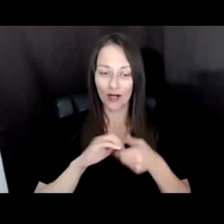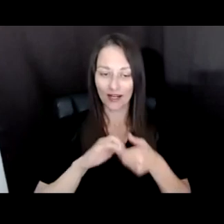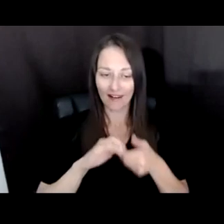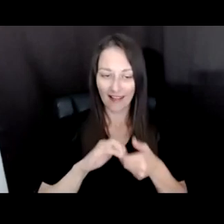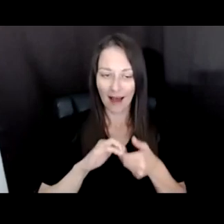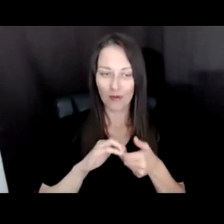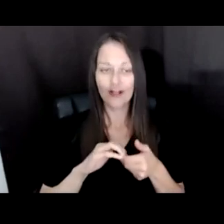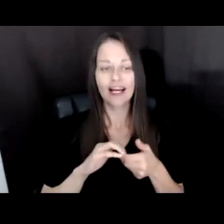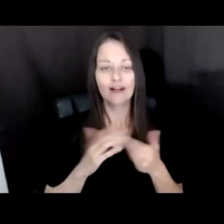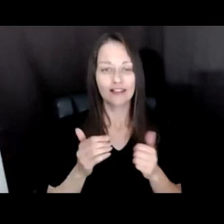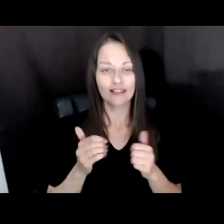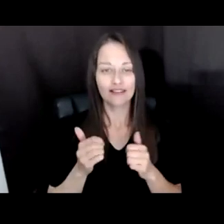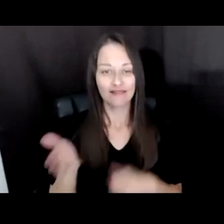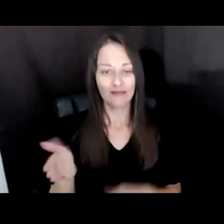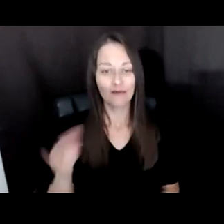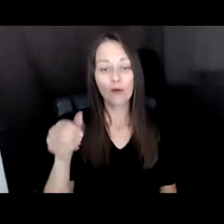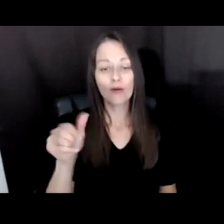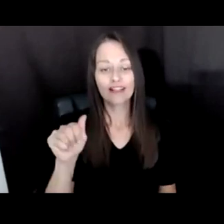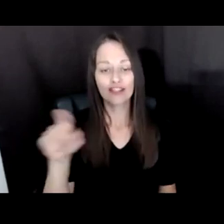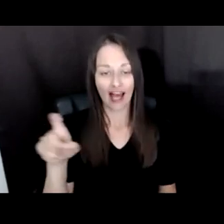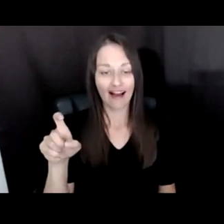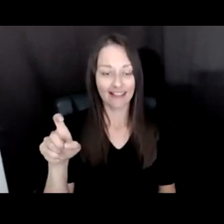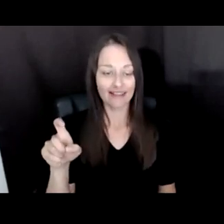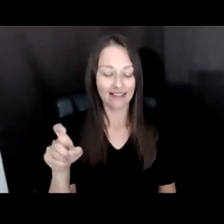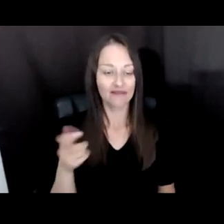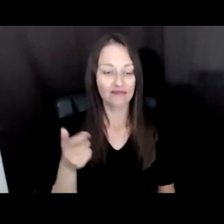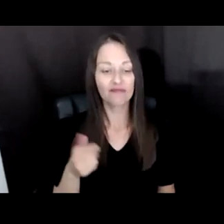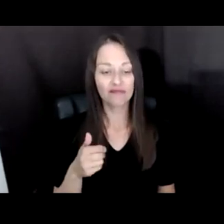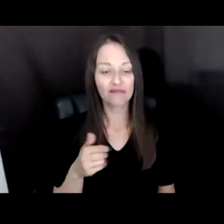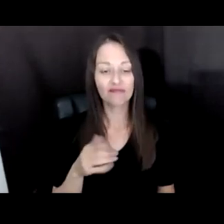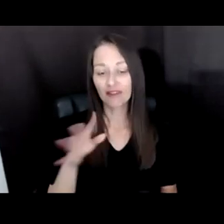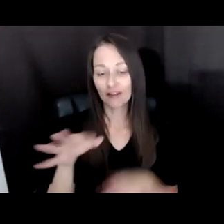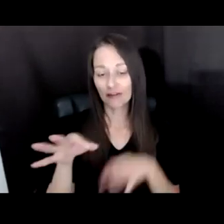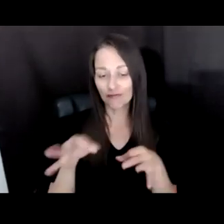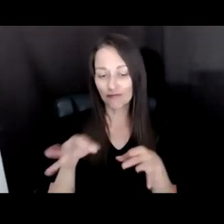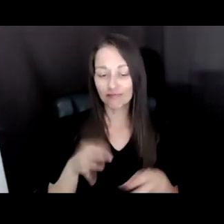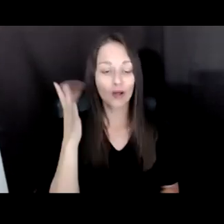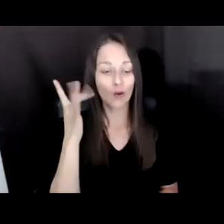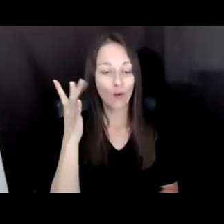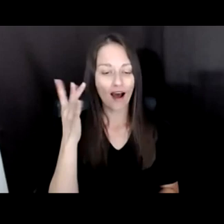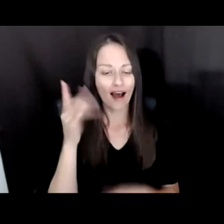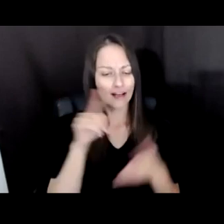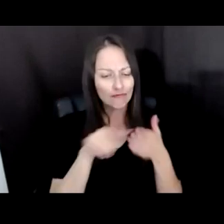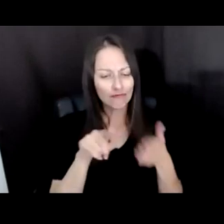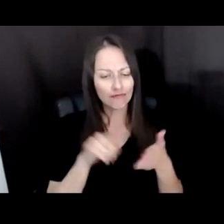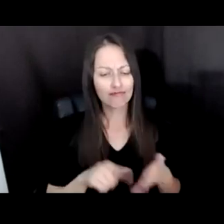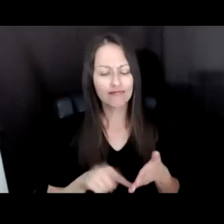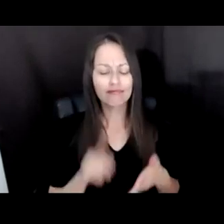PROJECT TO TALK ABOUT WHY THIS AREA OF RESEARCH WAS OF SIGNIFICANCE TO THE ARTS ENDOWMENT.